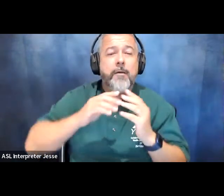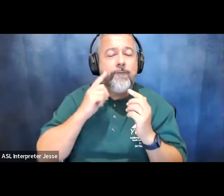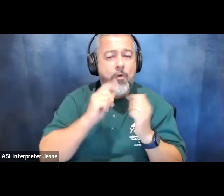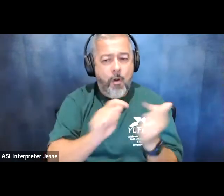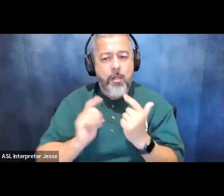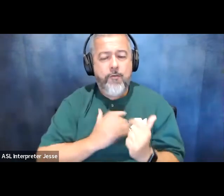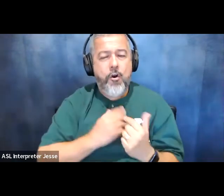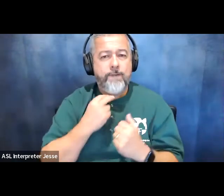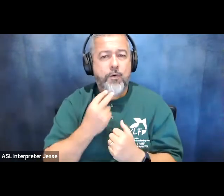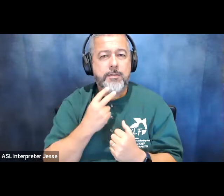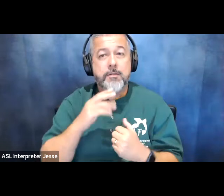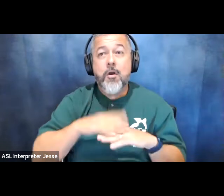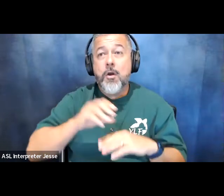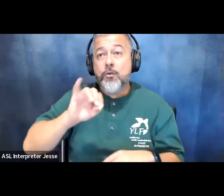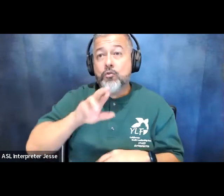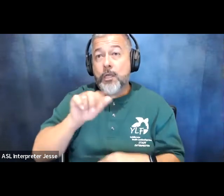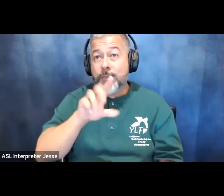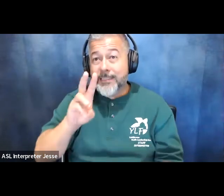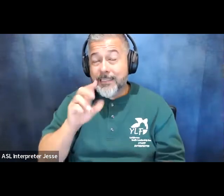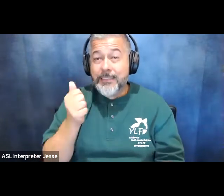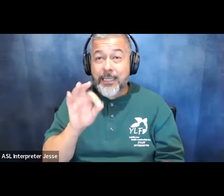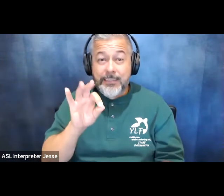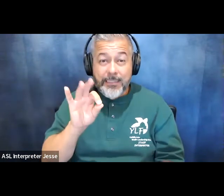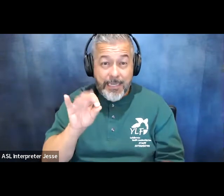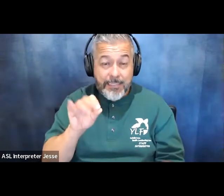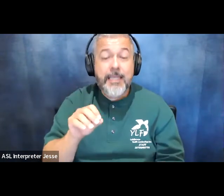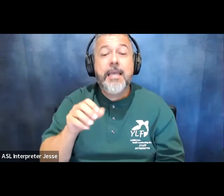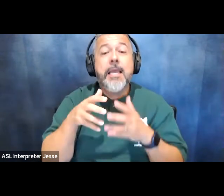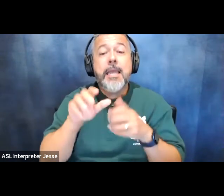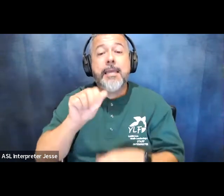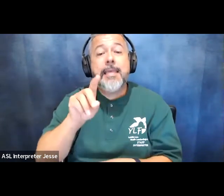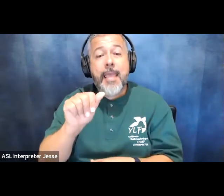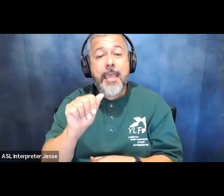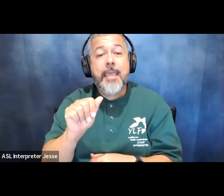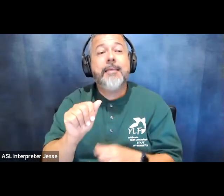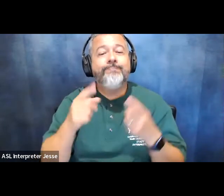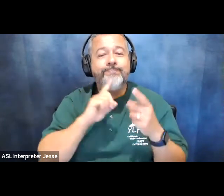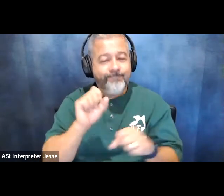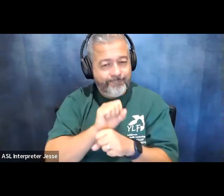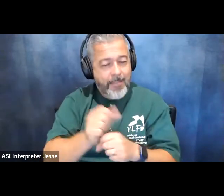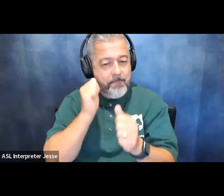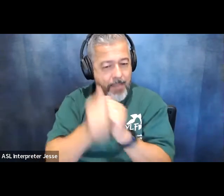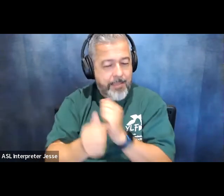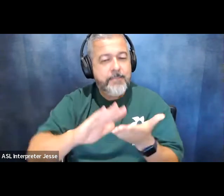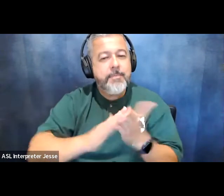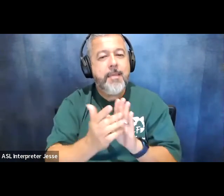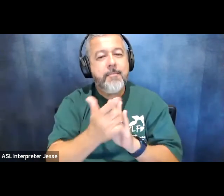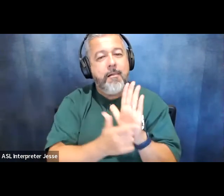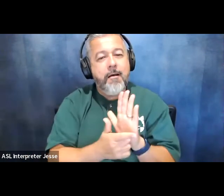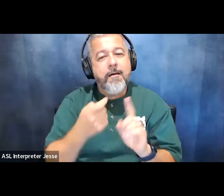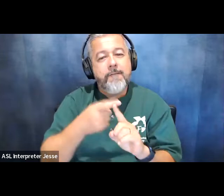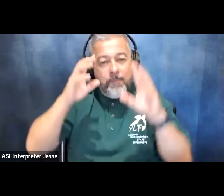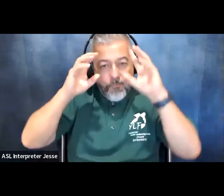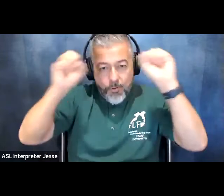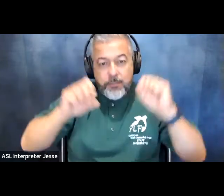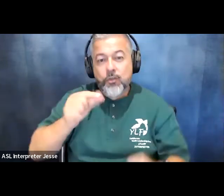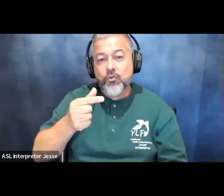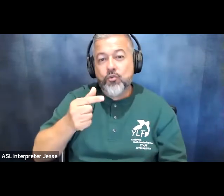july 26 1990 the americans with disabilities act was passed into law by president george h.w bush